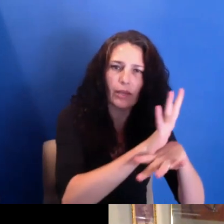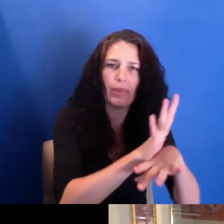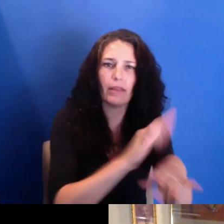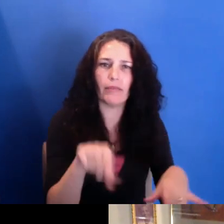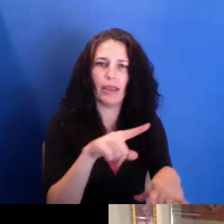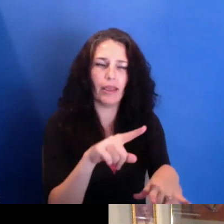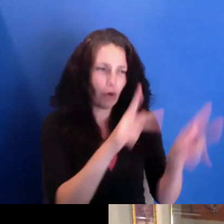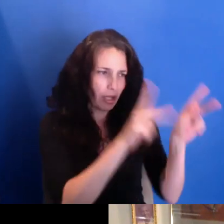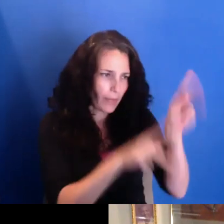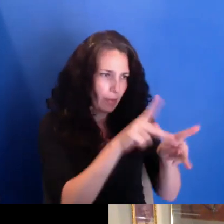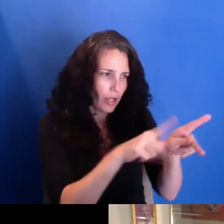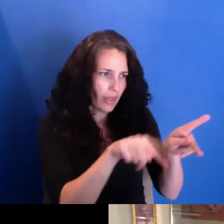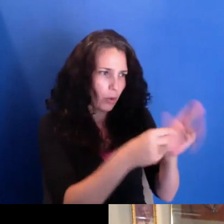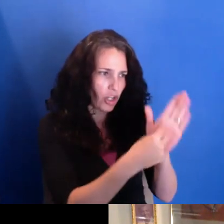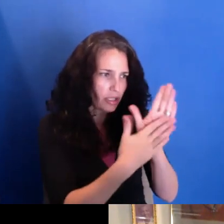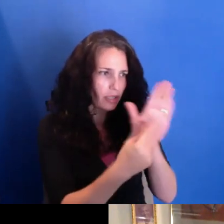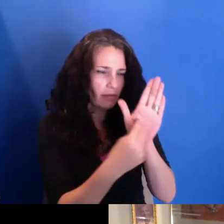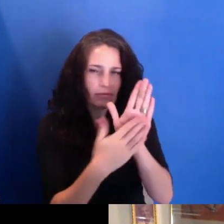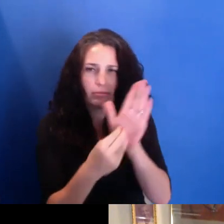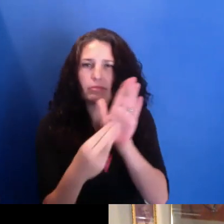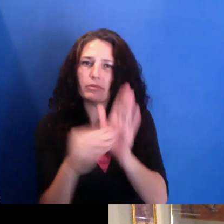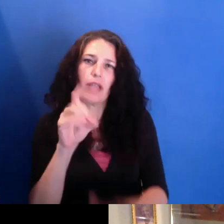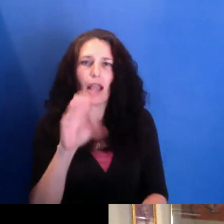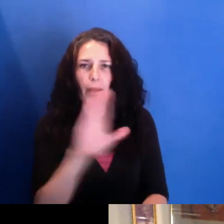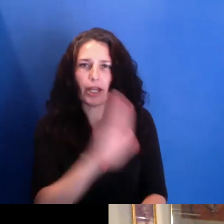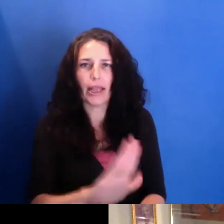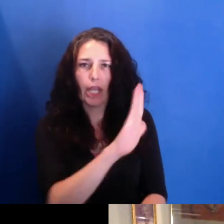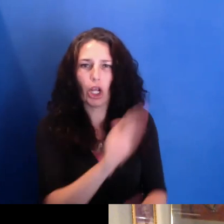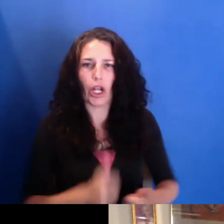And so I think in terms of my own practice and development